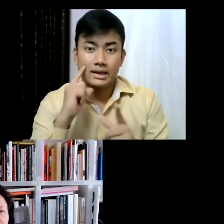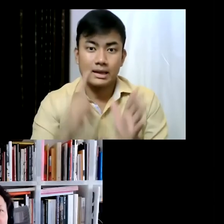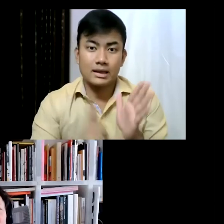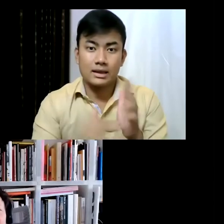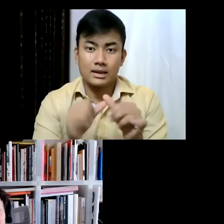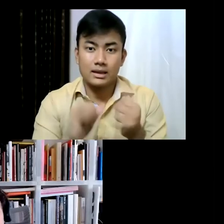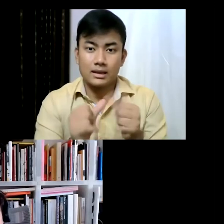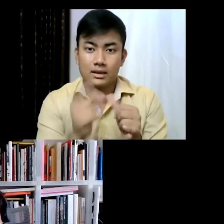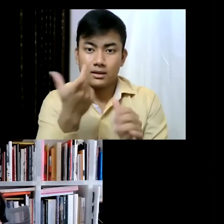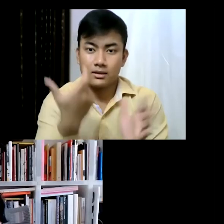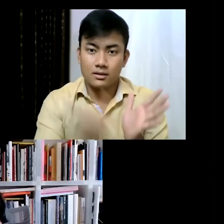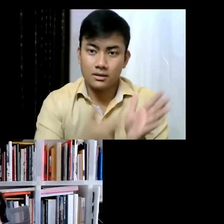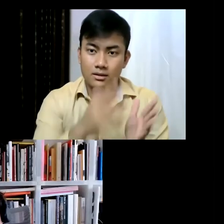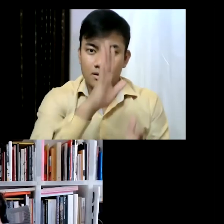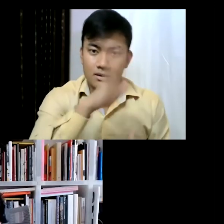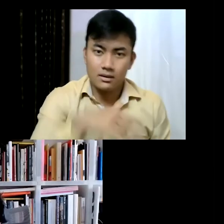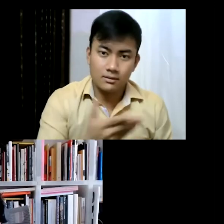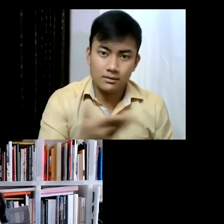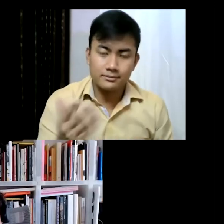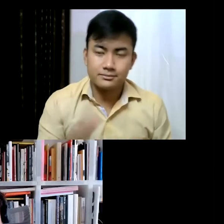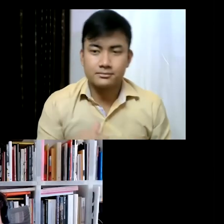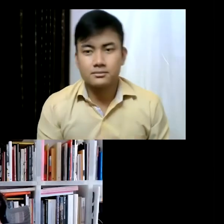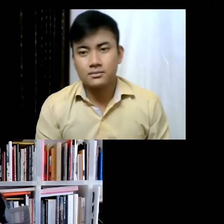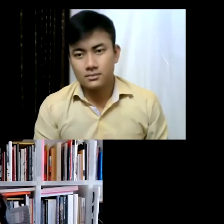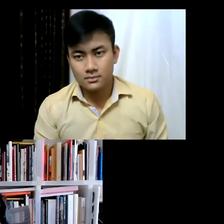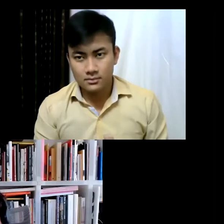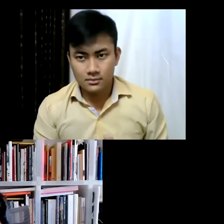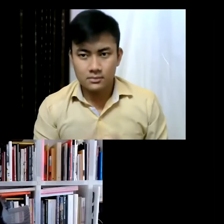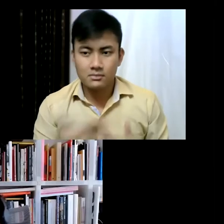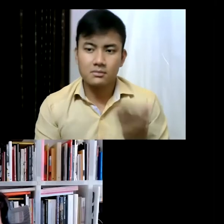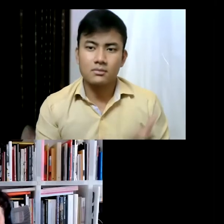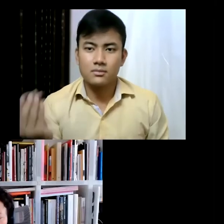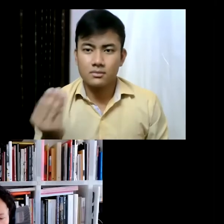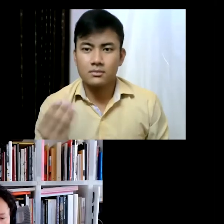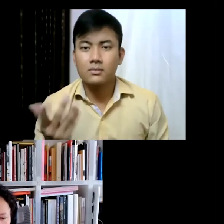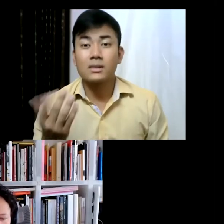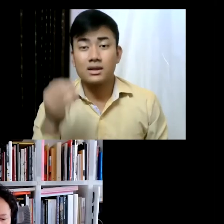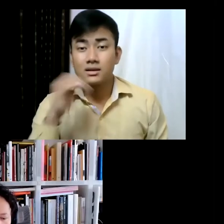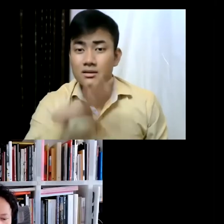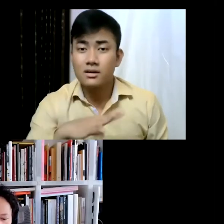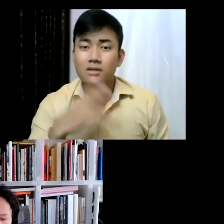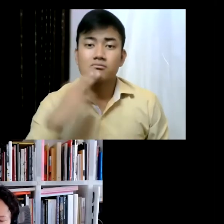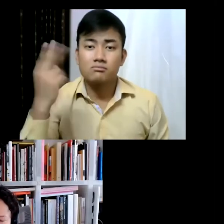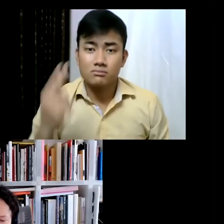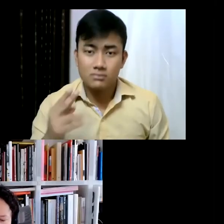change drastically the way, you know, some of the younger activists want... so it's,